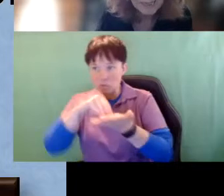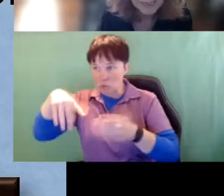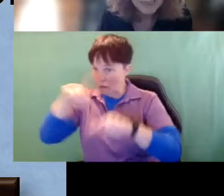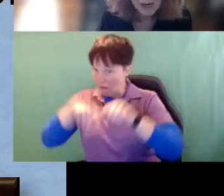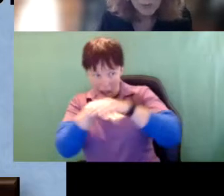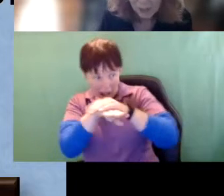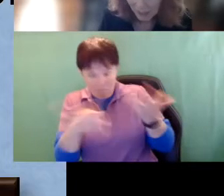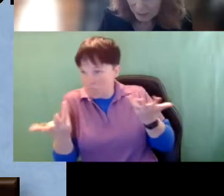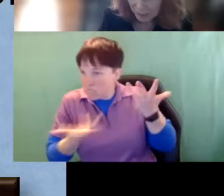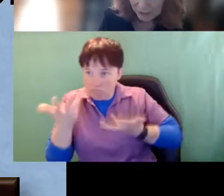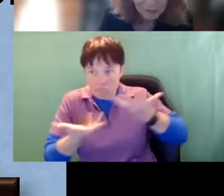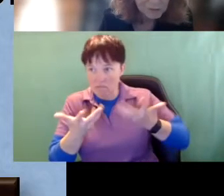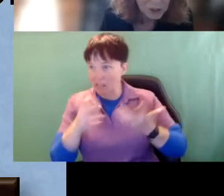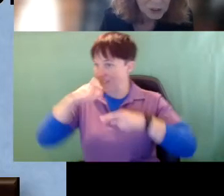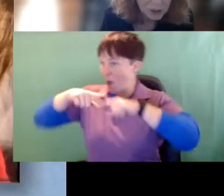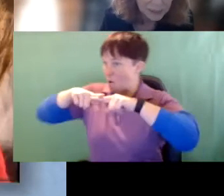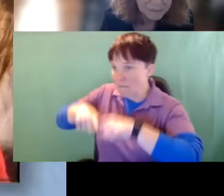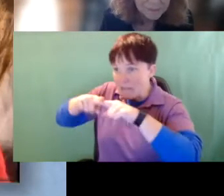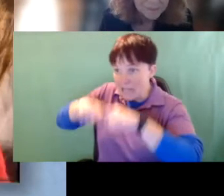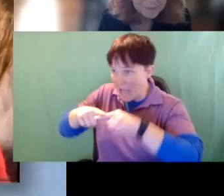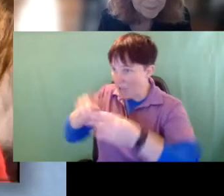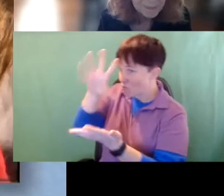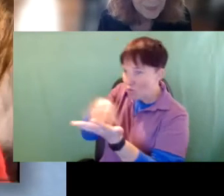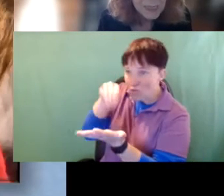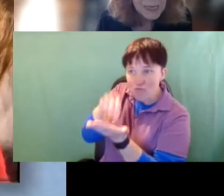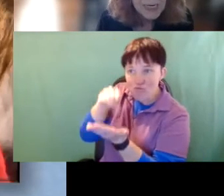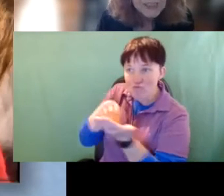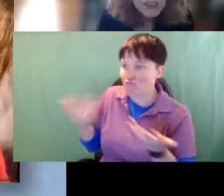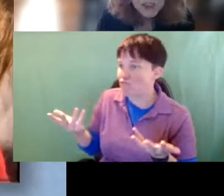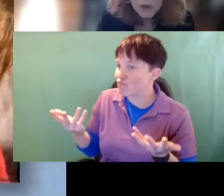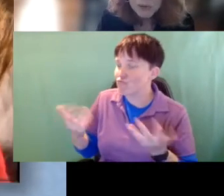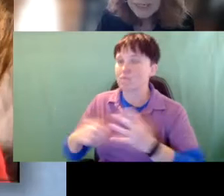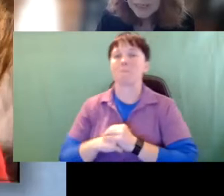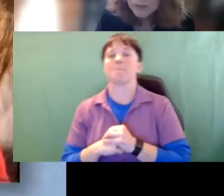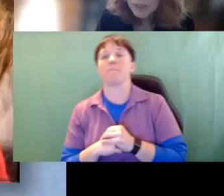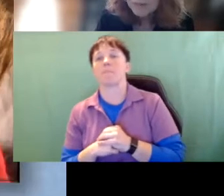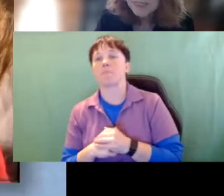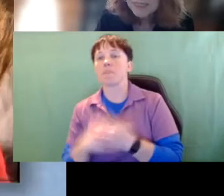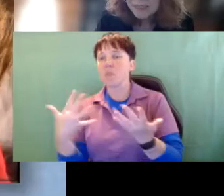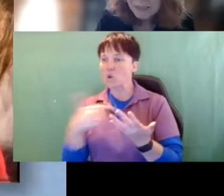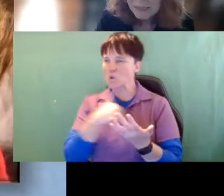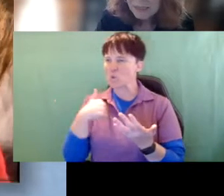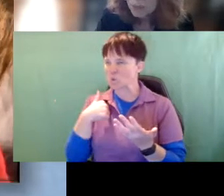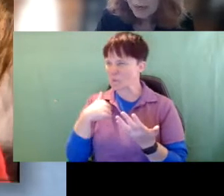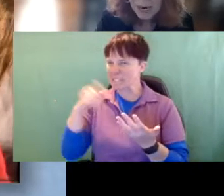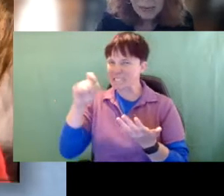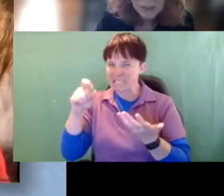and it's not reliable enough for learning, So neither one of the senses no matter how